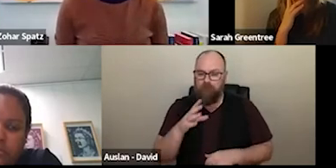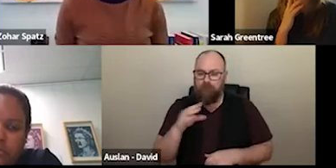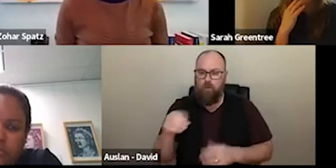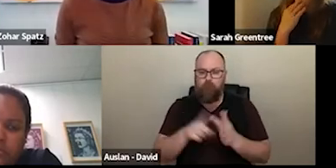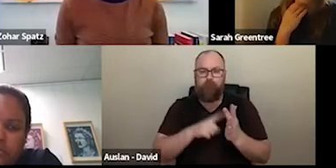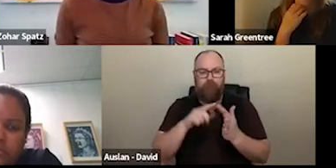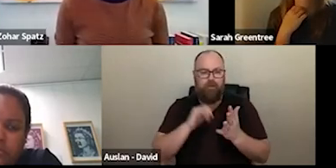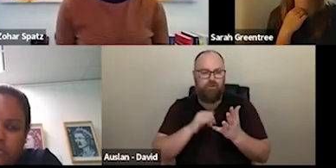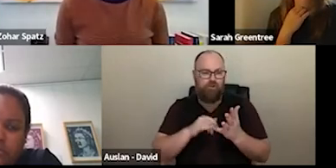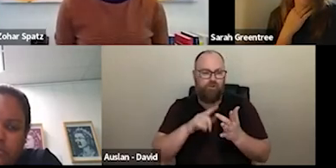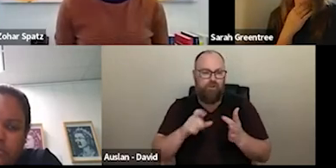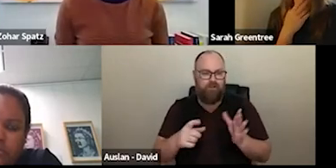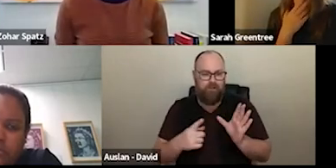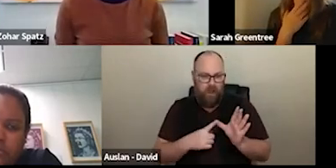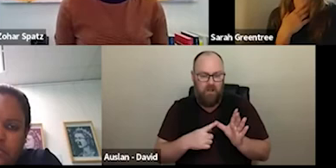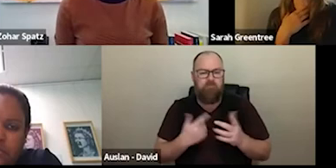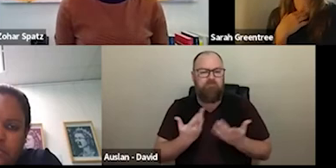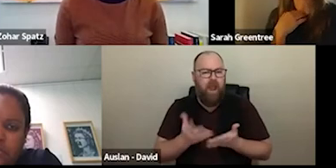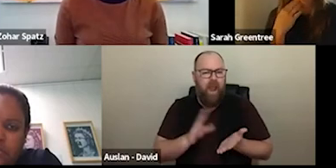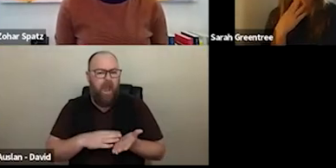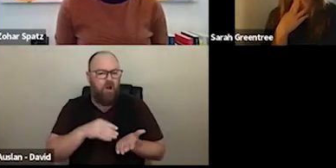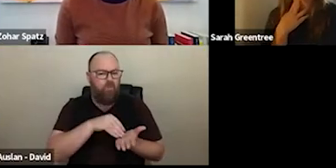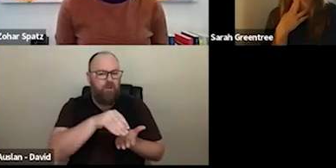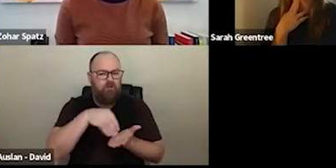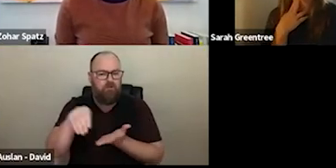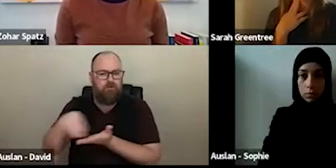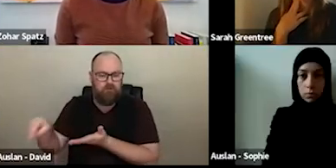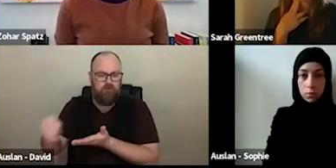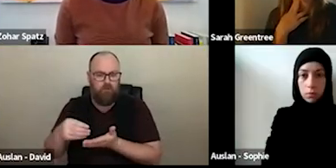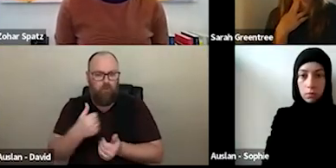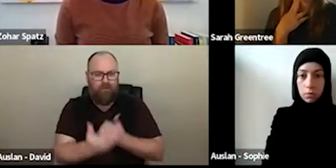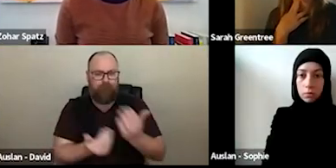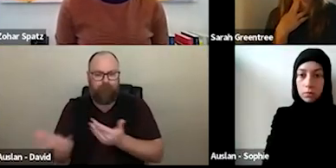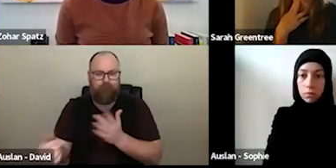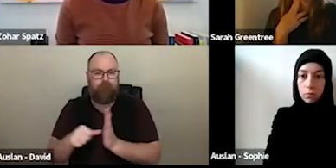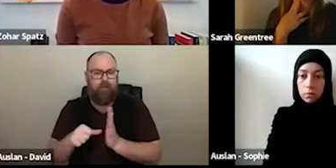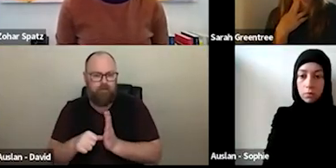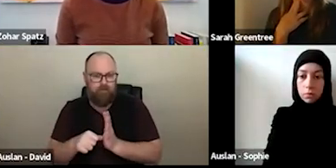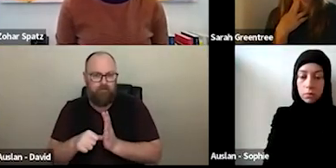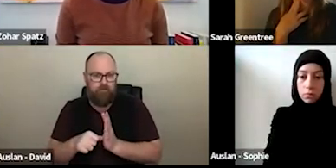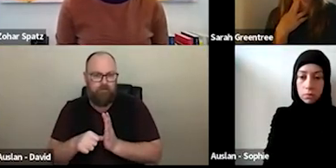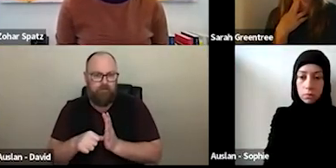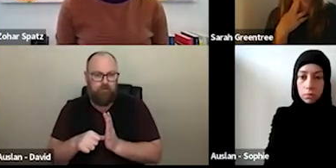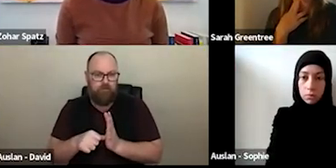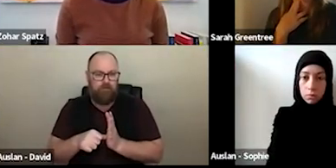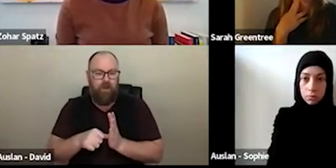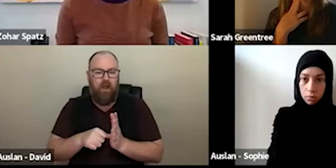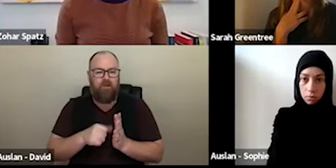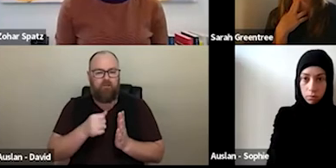is from Jessica, and it's about how funds will be distributed, distributed between art forms. will be distributed between art forms. Might ask one of the colleagues to take that one on.